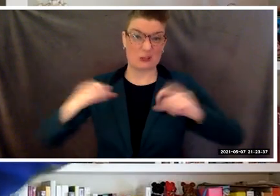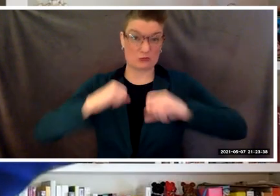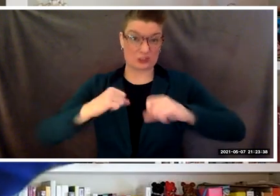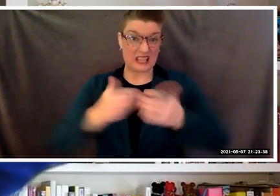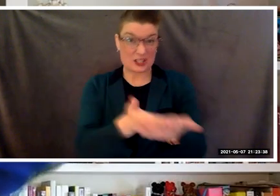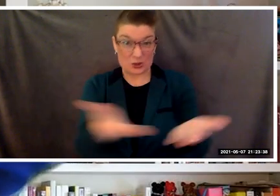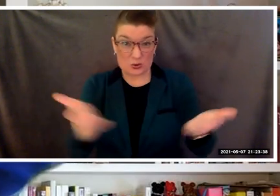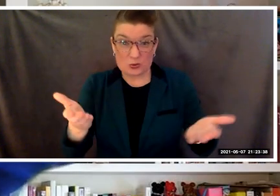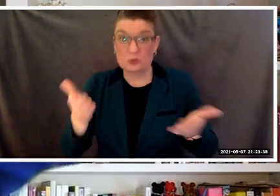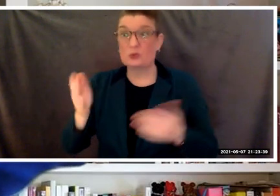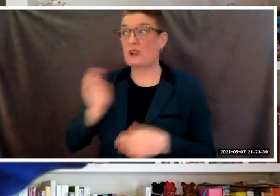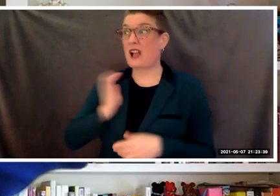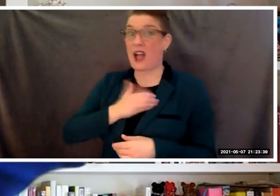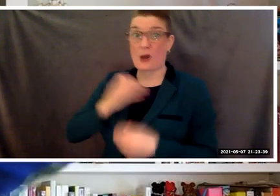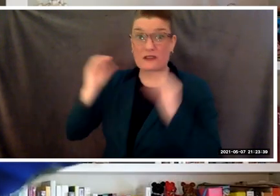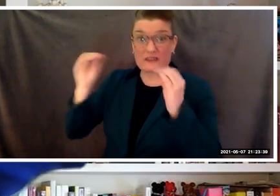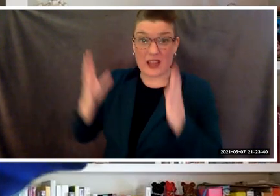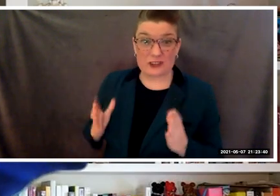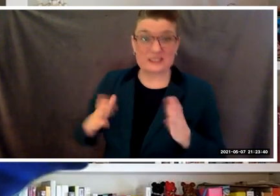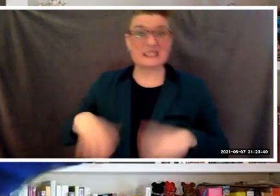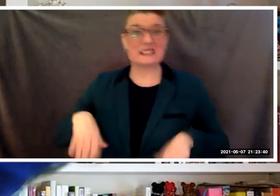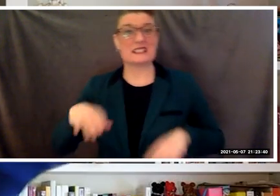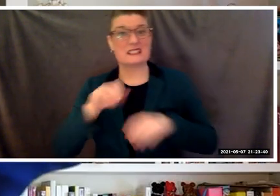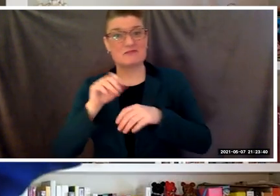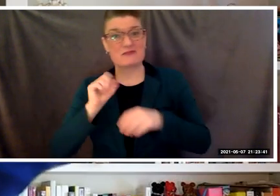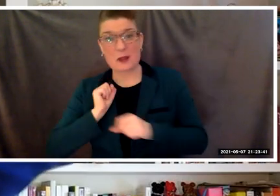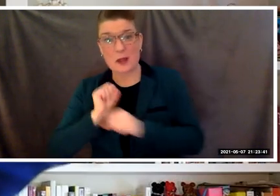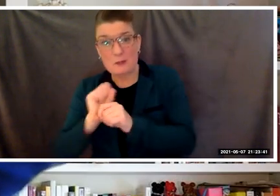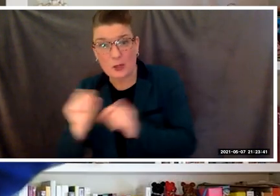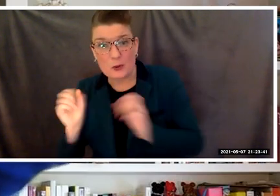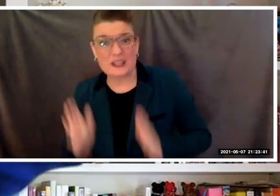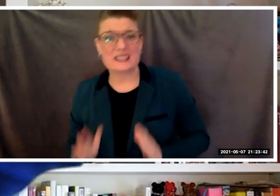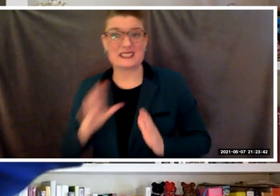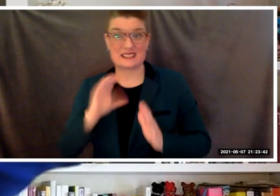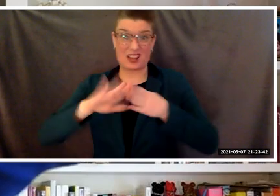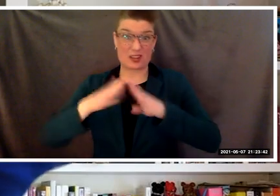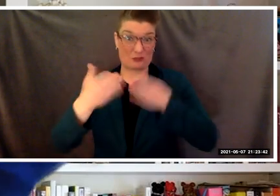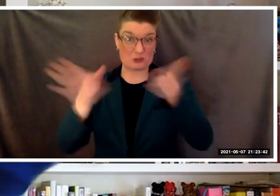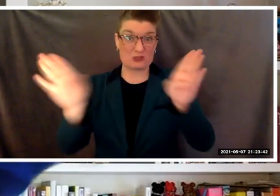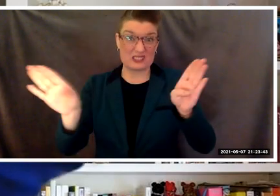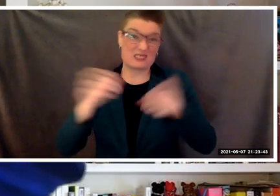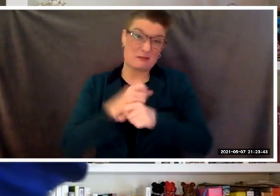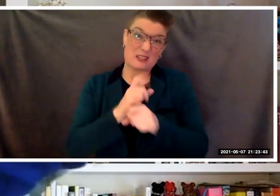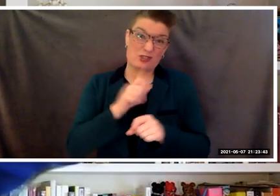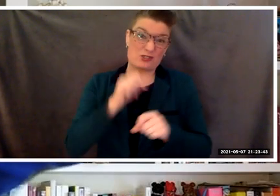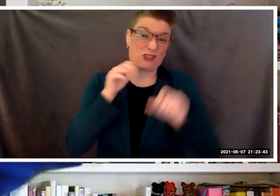and the community against the spread of COVID-19. It has not been easy,